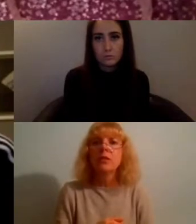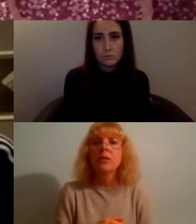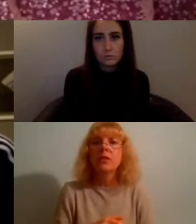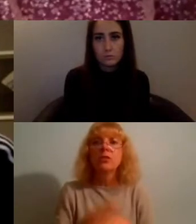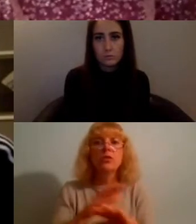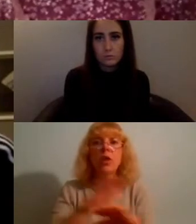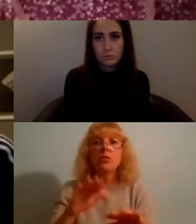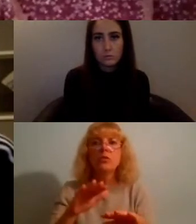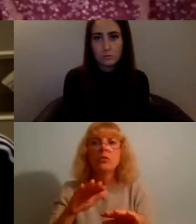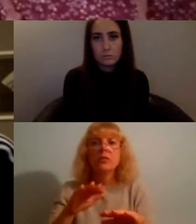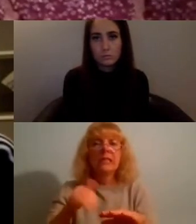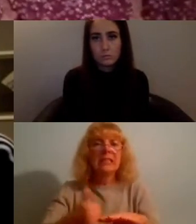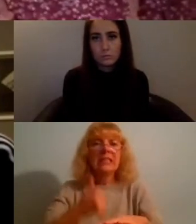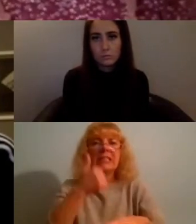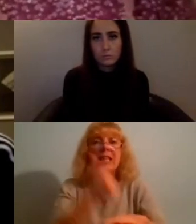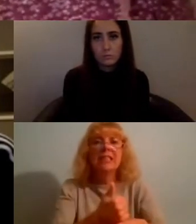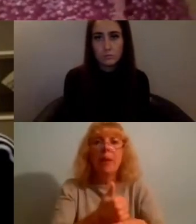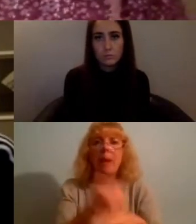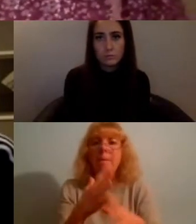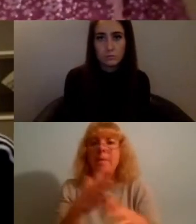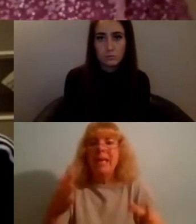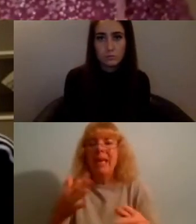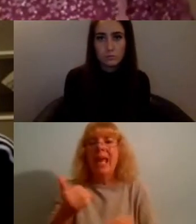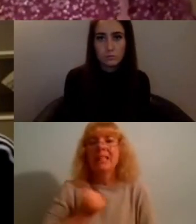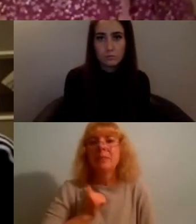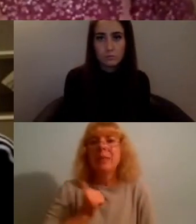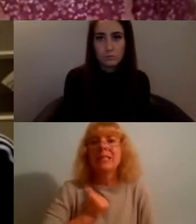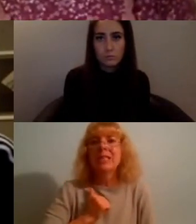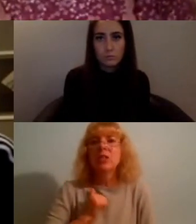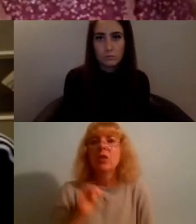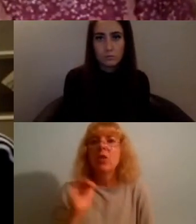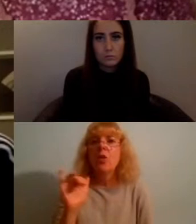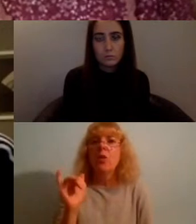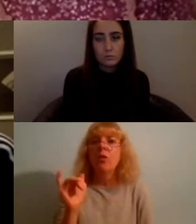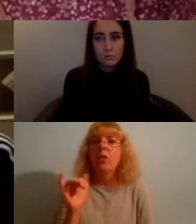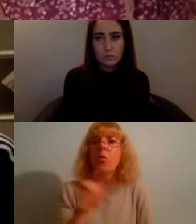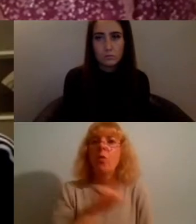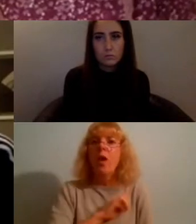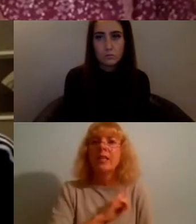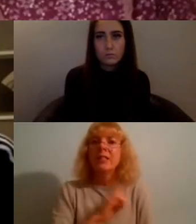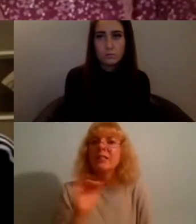expectations because sometimes that's not actually what's given the most value